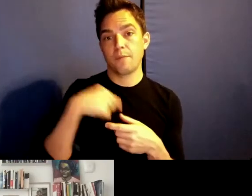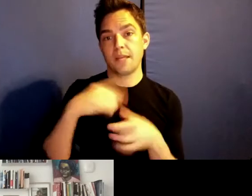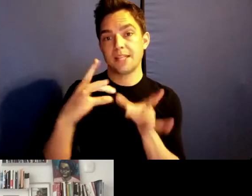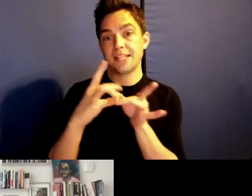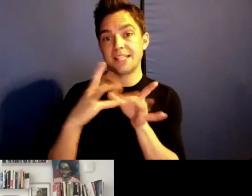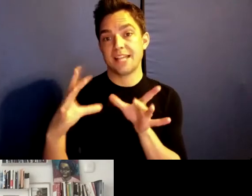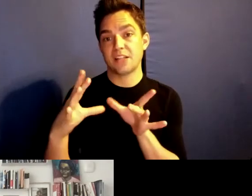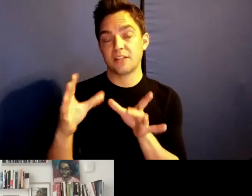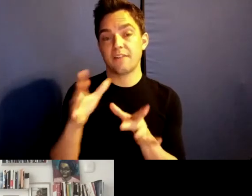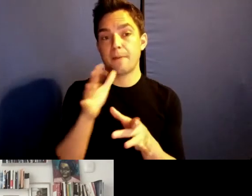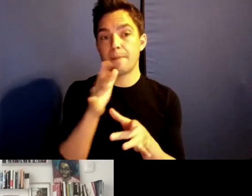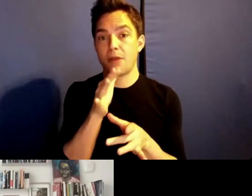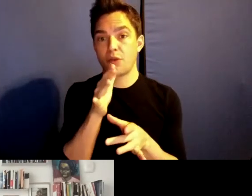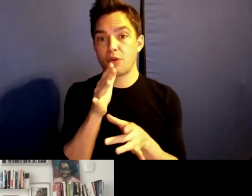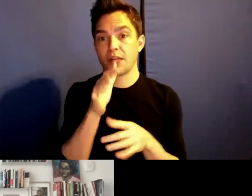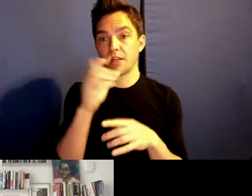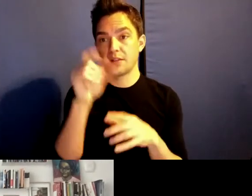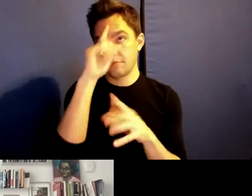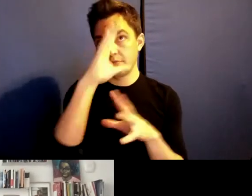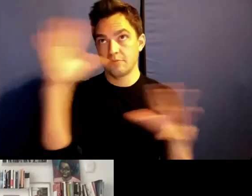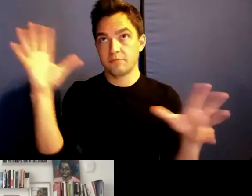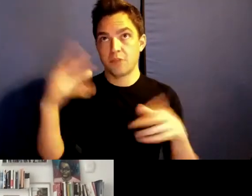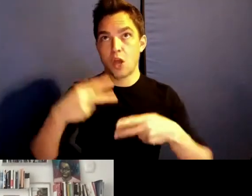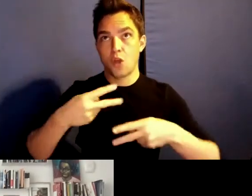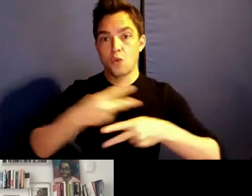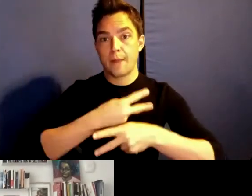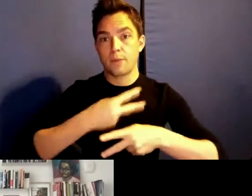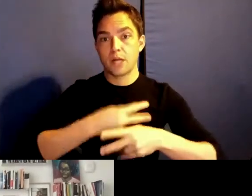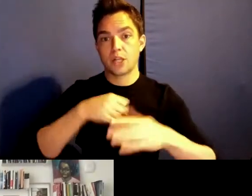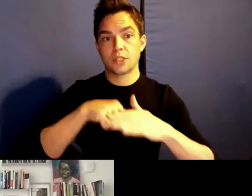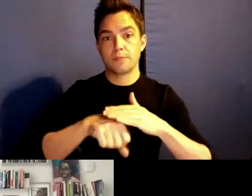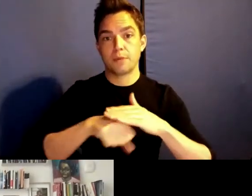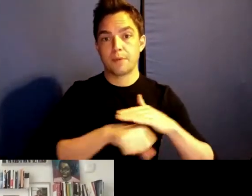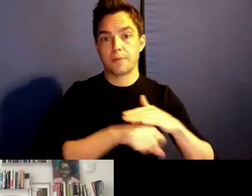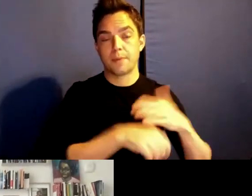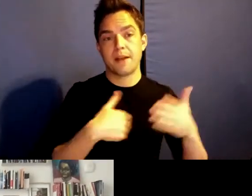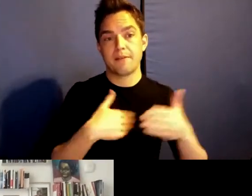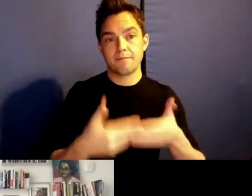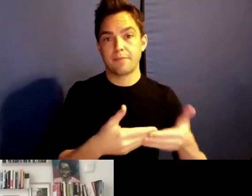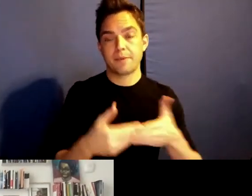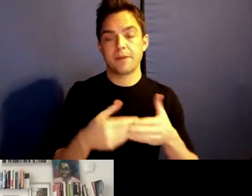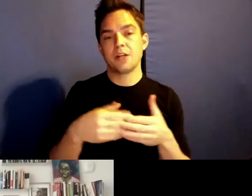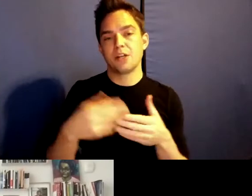reproduction, right? Certainly light forms of reproduction.